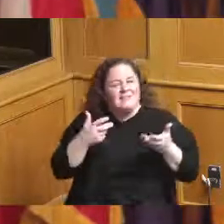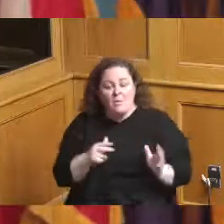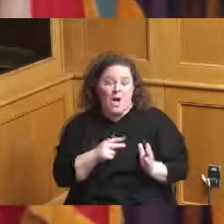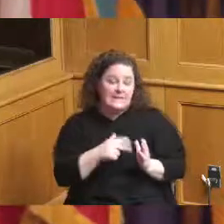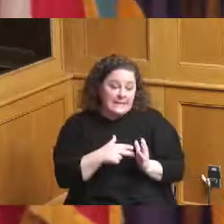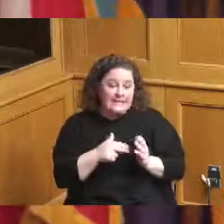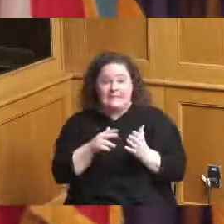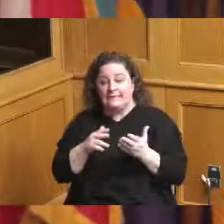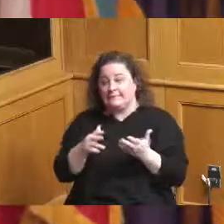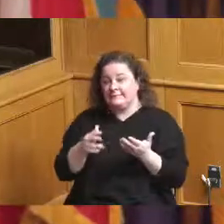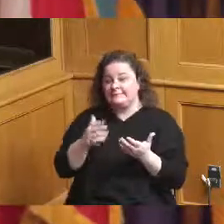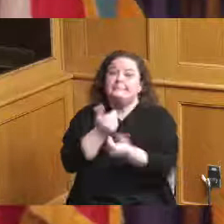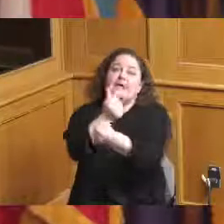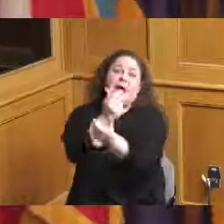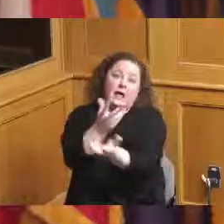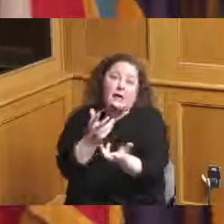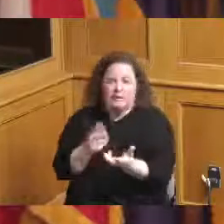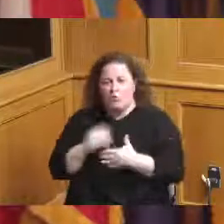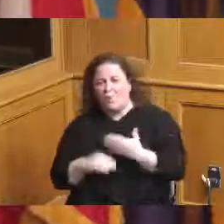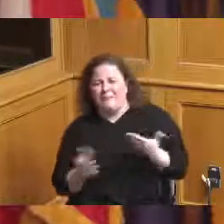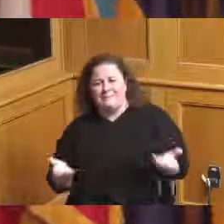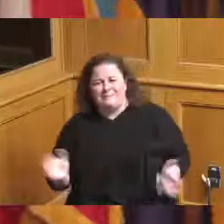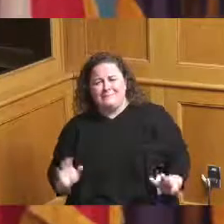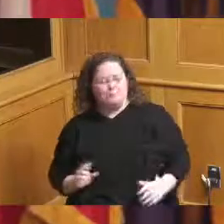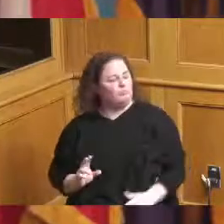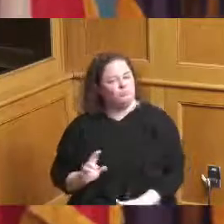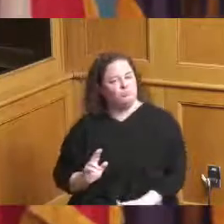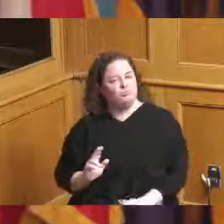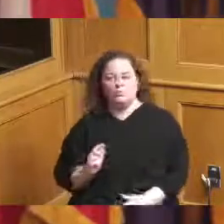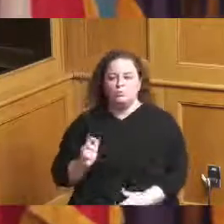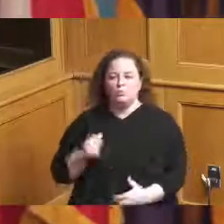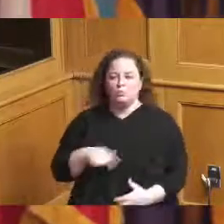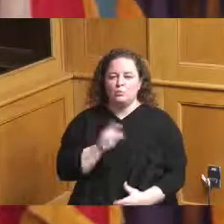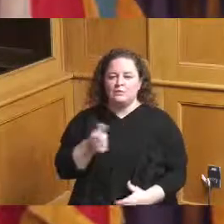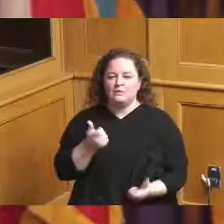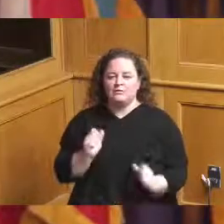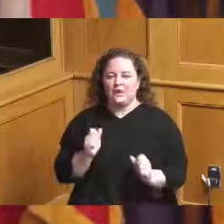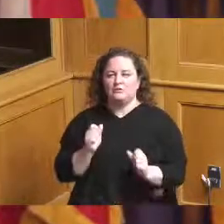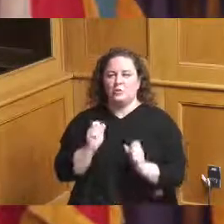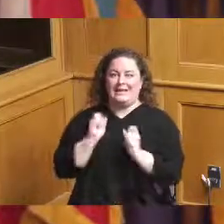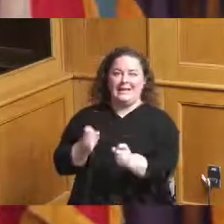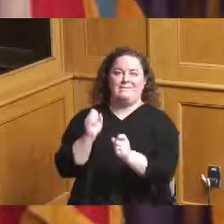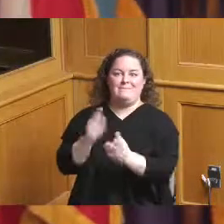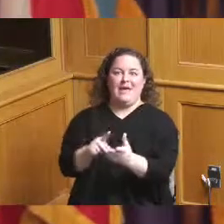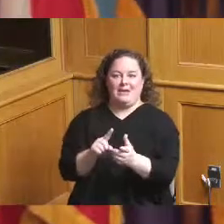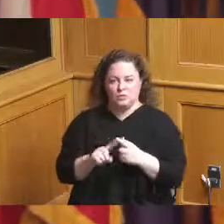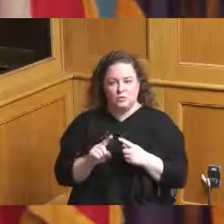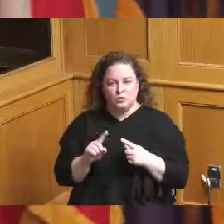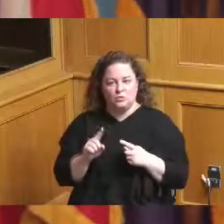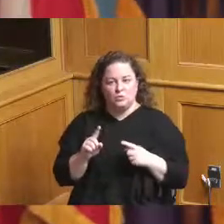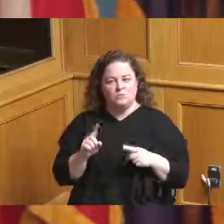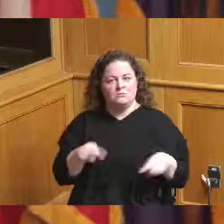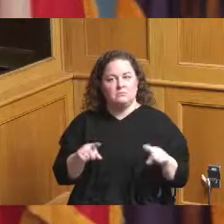so that's a that's a problem that we've got to get back to the people on as well in this also